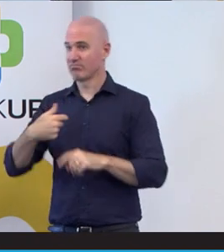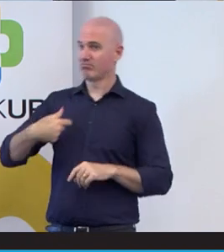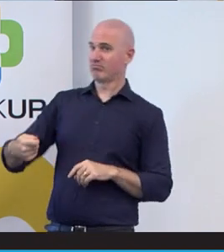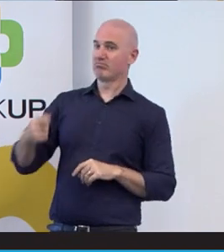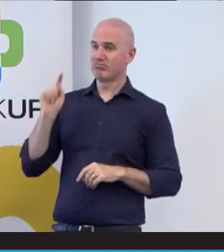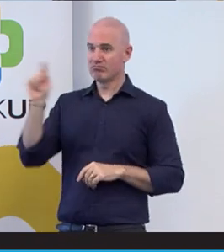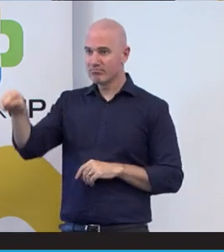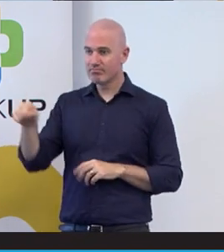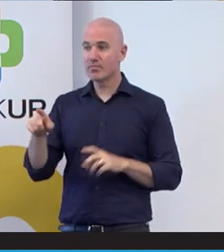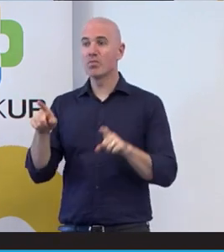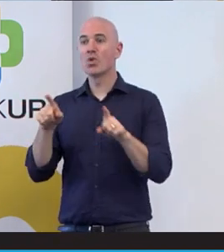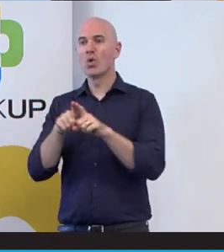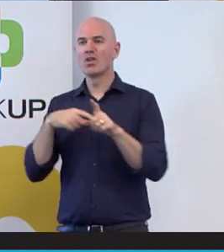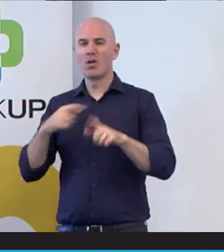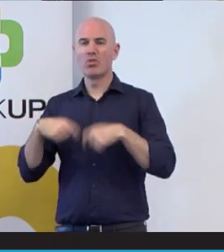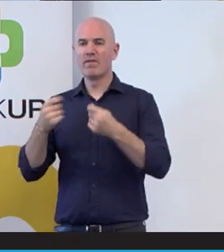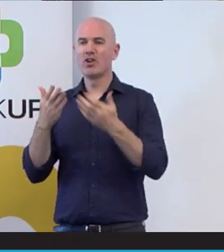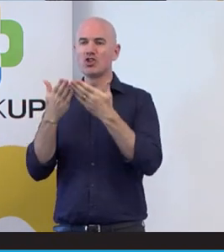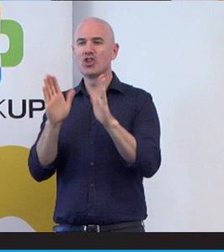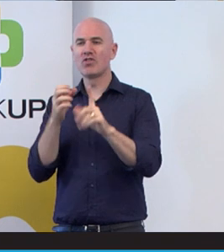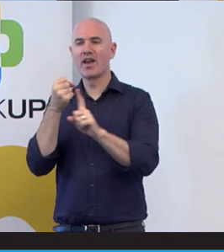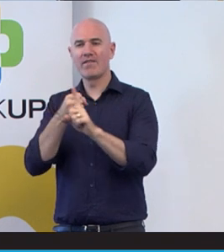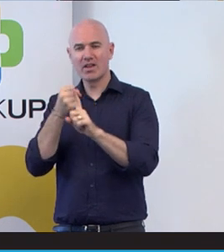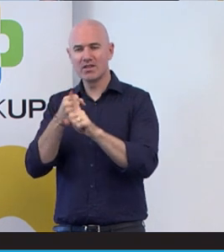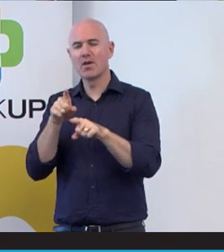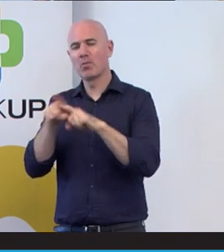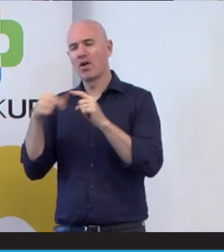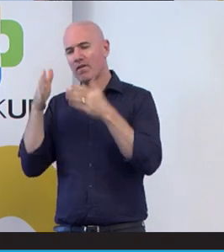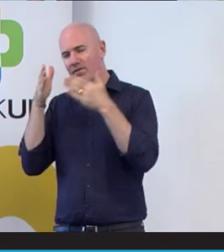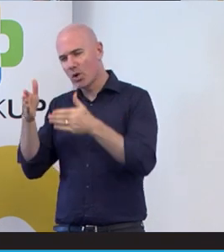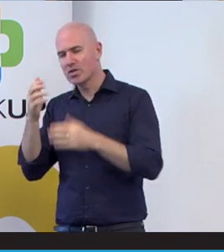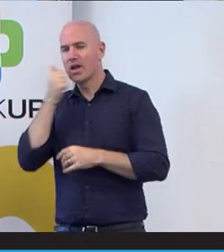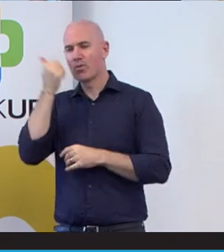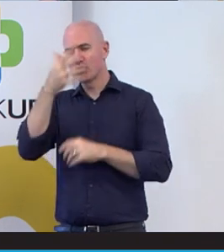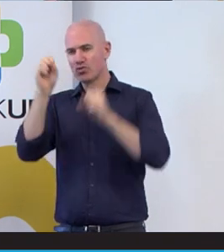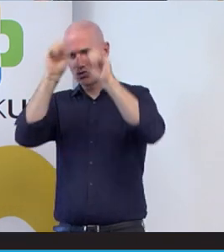it's provide general advocacy, but I’m mainly focused on Aboriginal and Torres